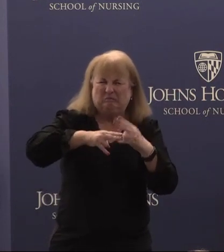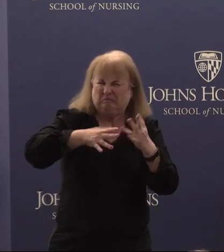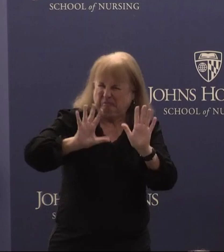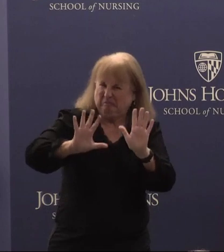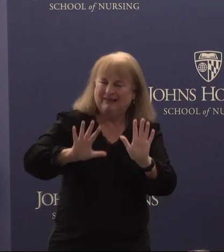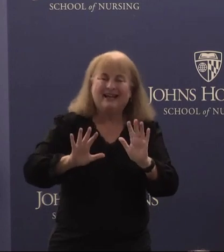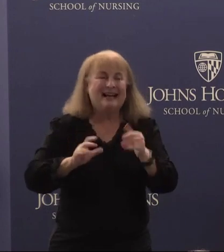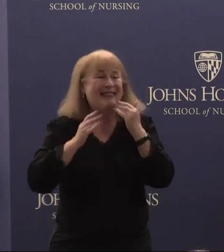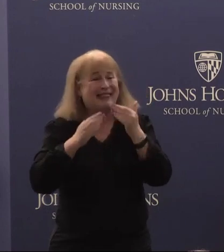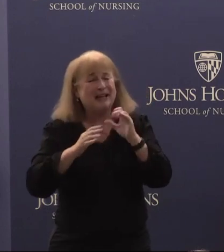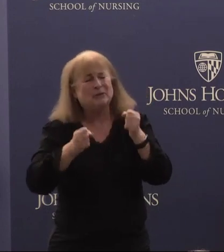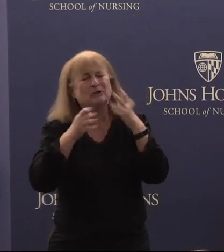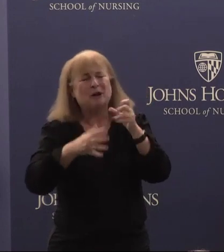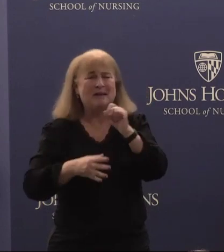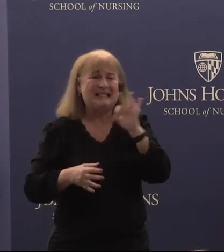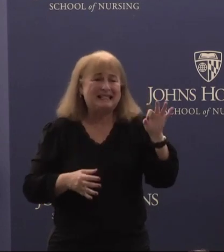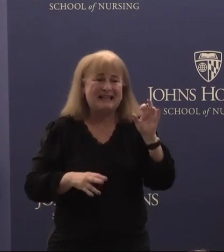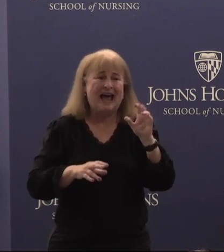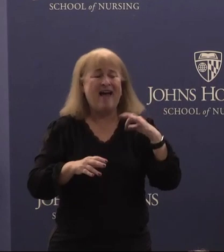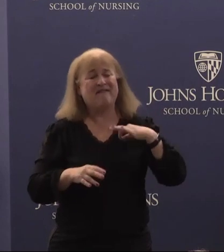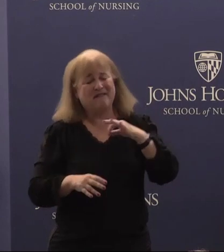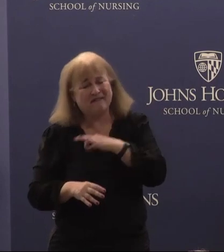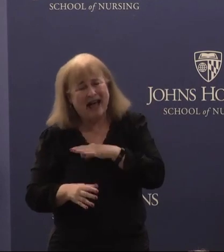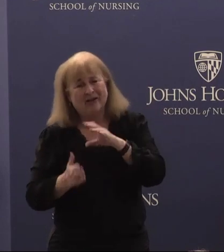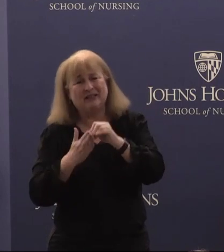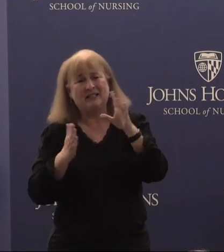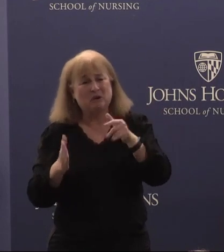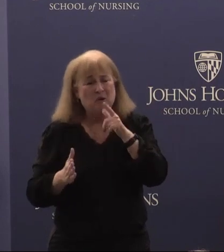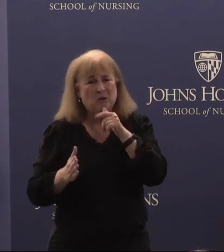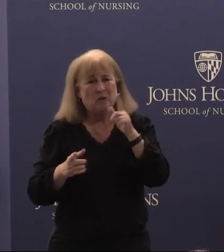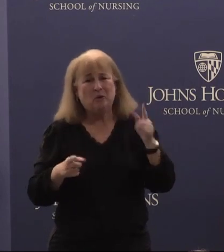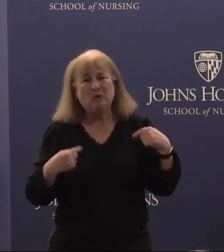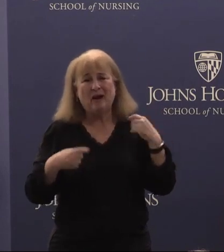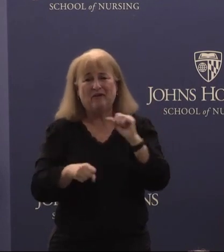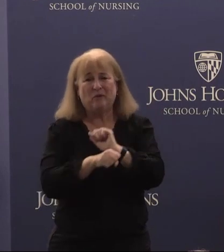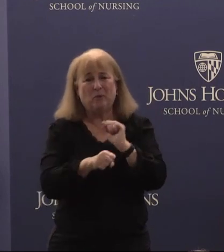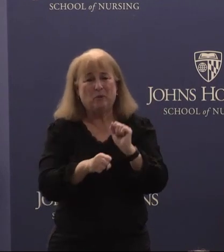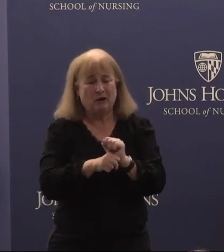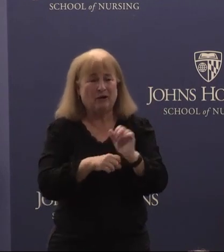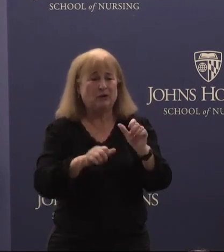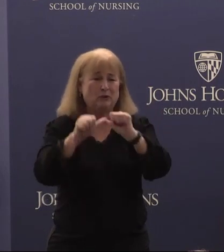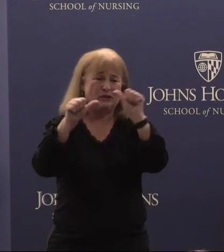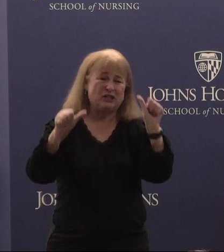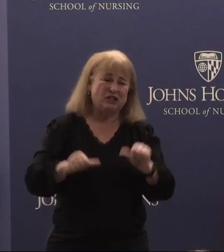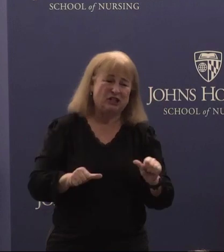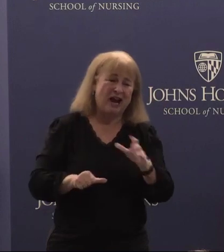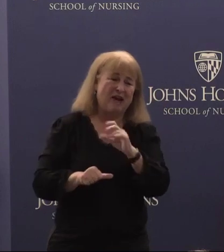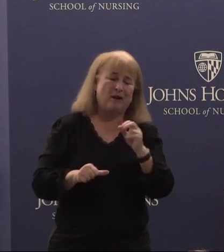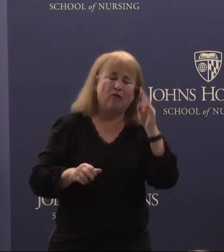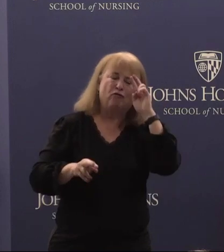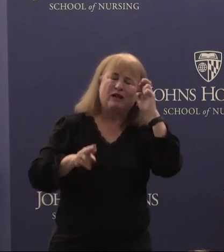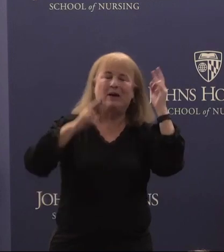to so many staff faculty and students who have worked to shape and reimagine many